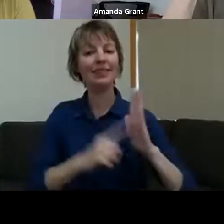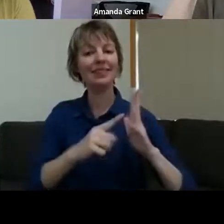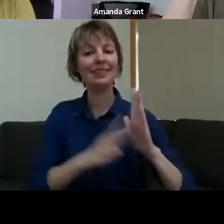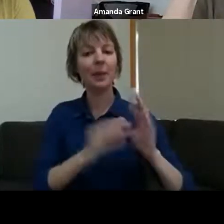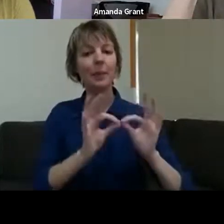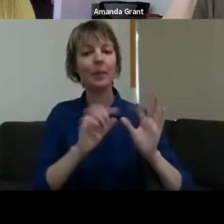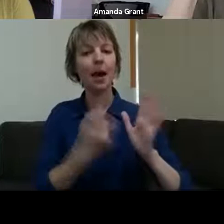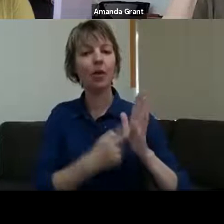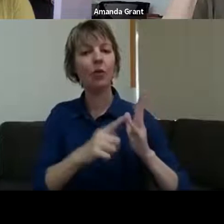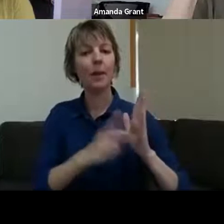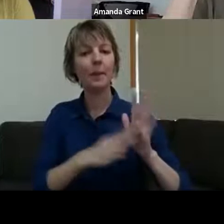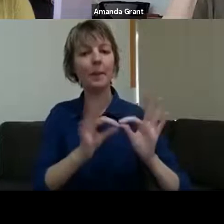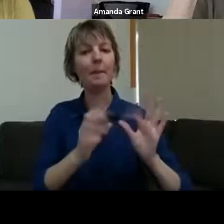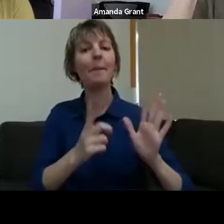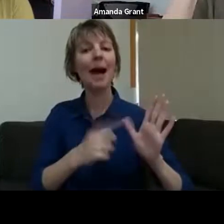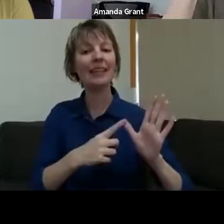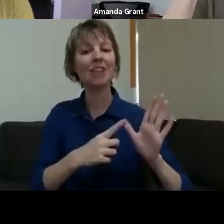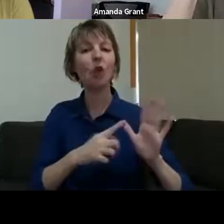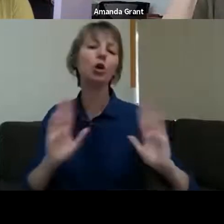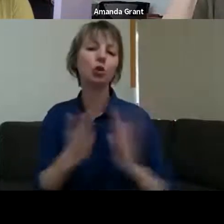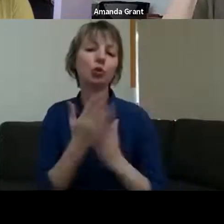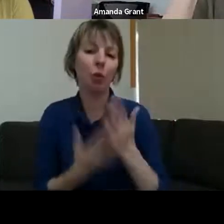version is that I had - I was up there with everyone for Christmas,